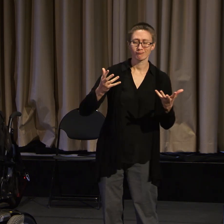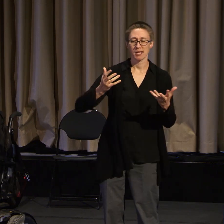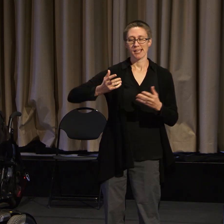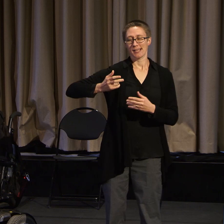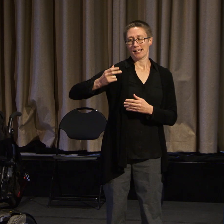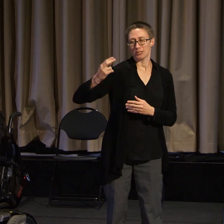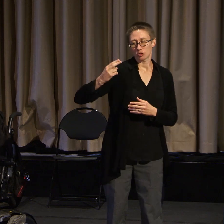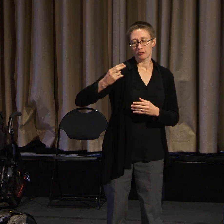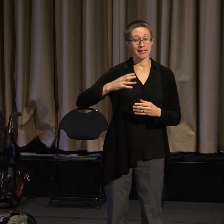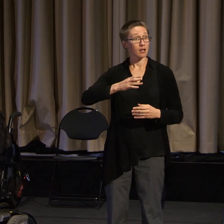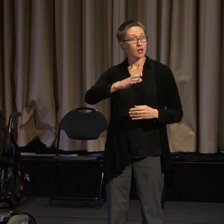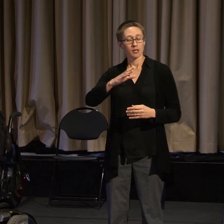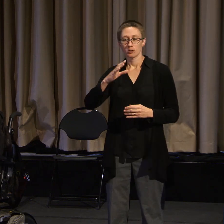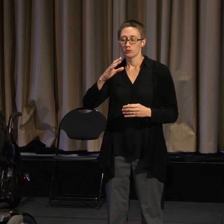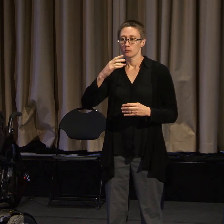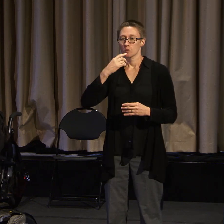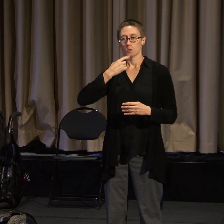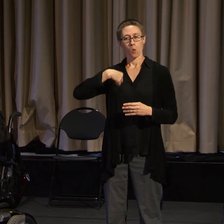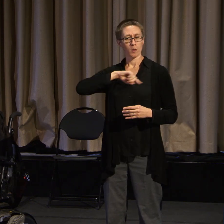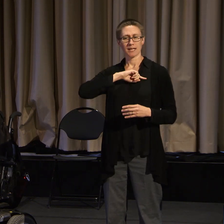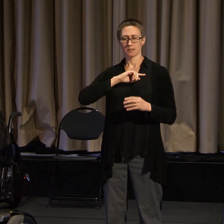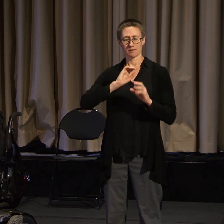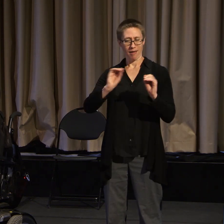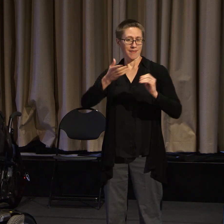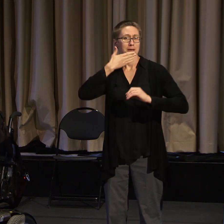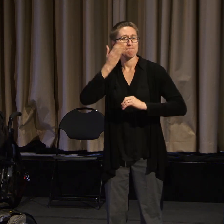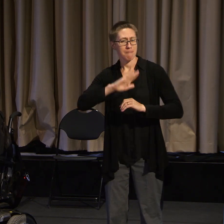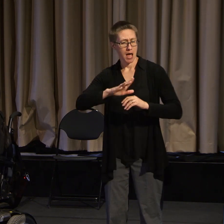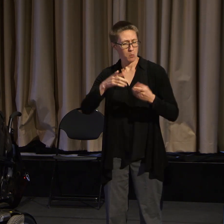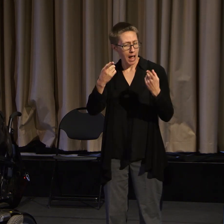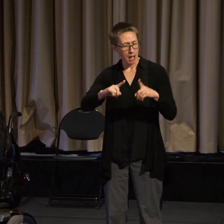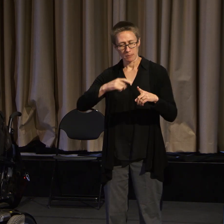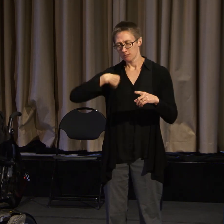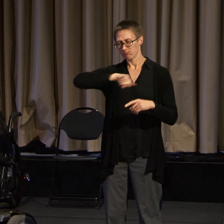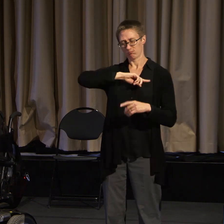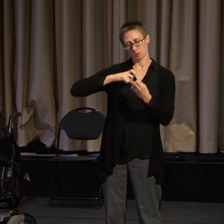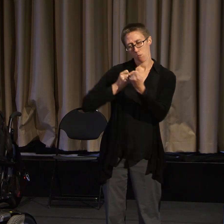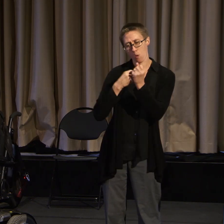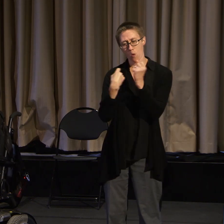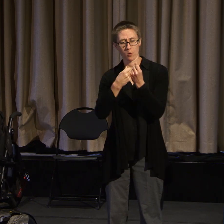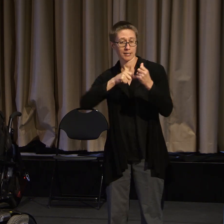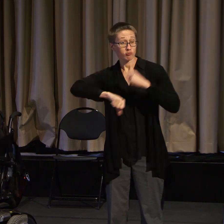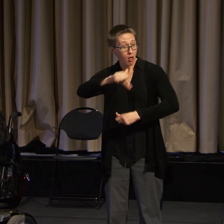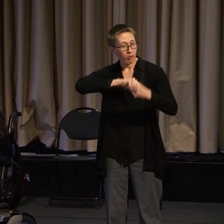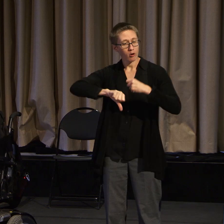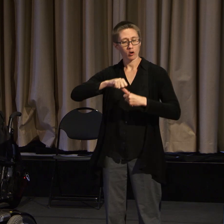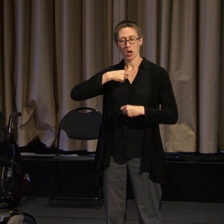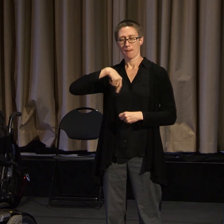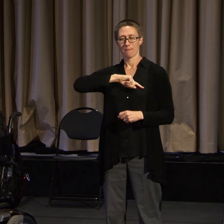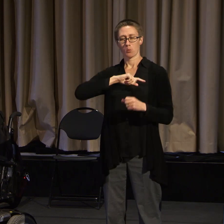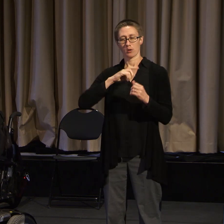And we're just a family, but all here for the same reason. And that's to fight for the rights of people with disabilities.